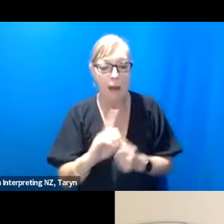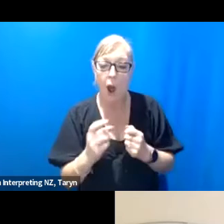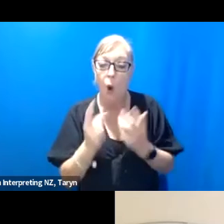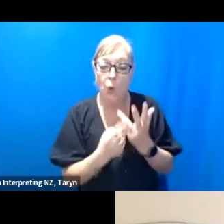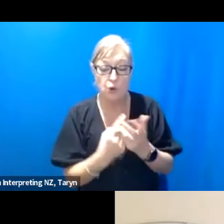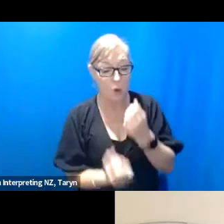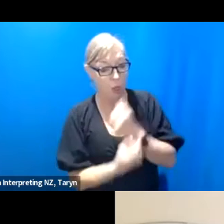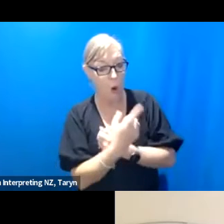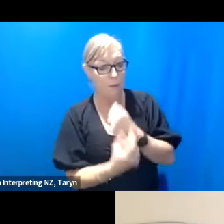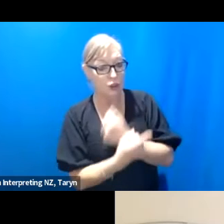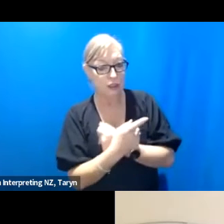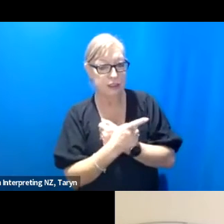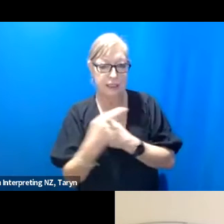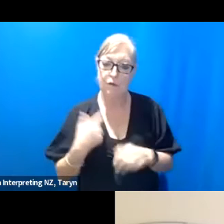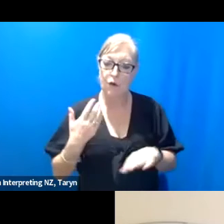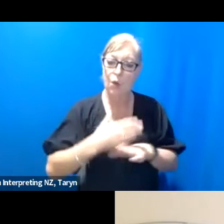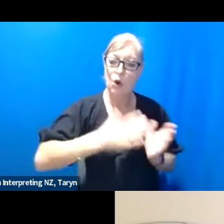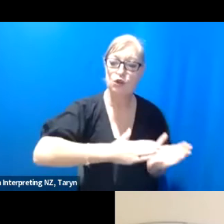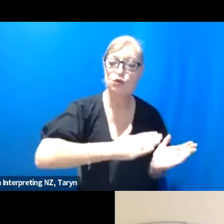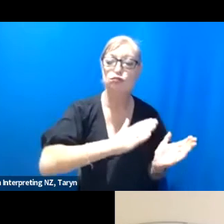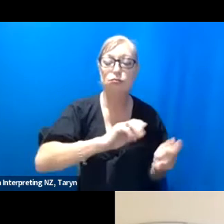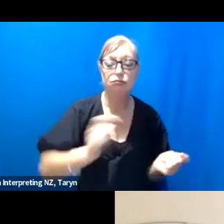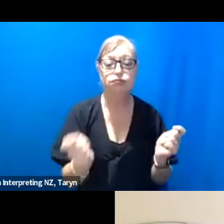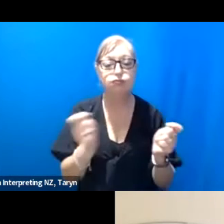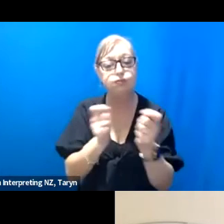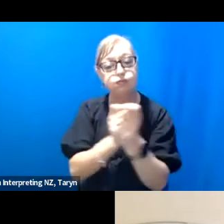yeah. I really love it, I’d just like to acknowledge that, Claire, thank you.